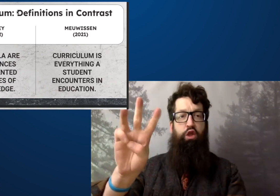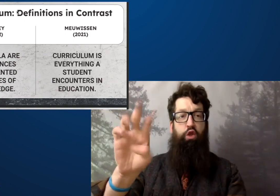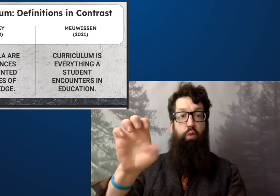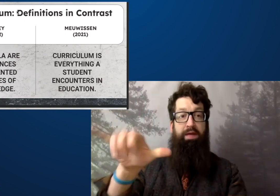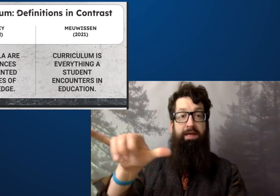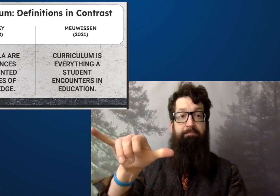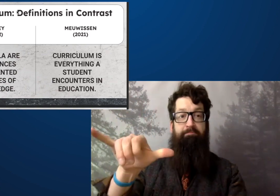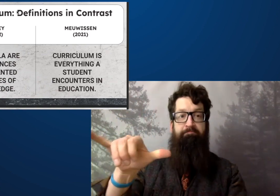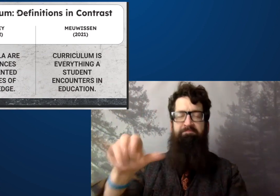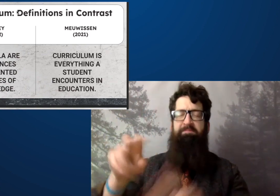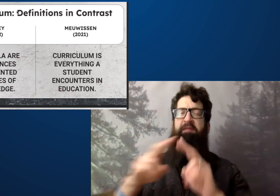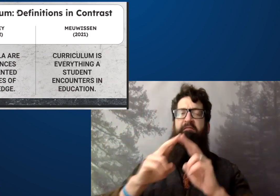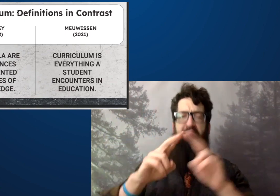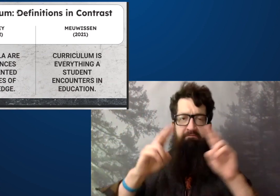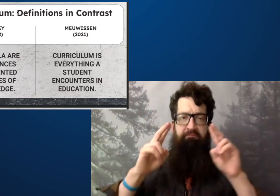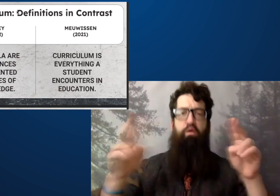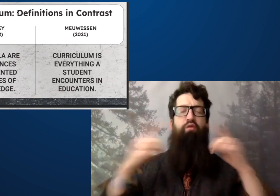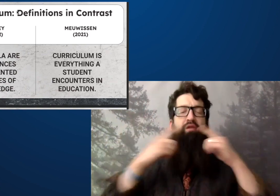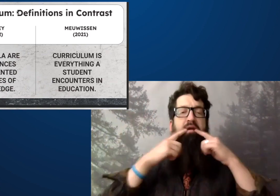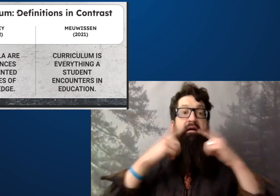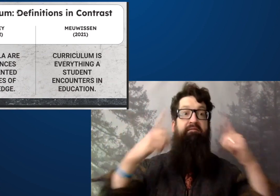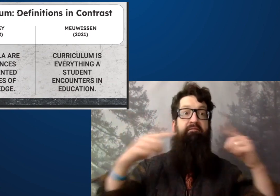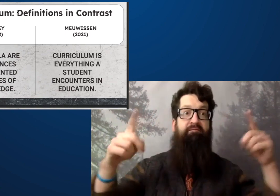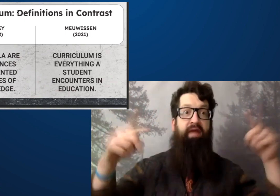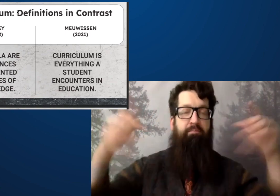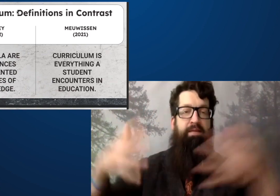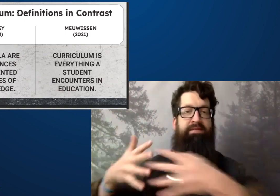The person on the left, I'm going to be referring to Dewey.